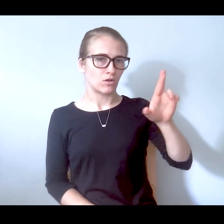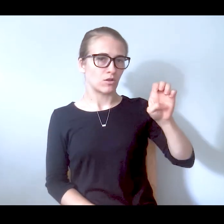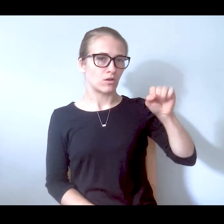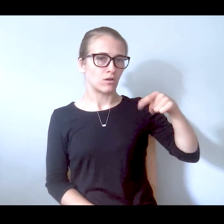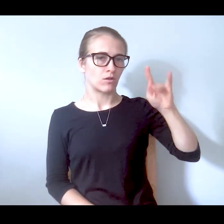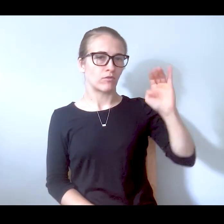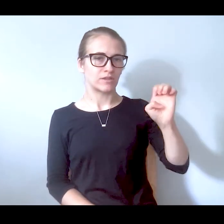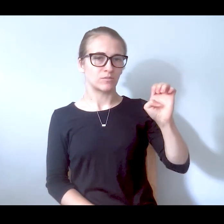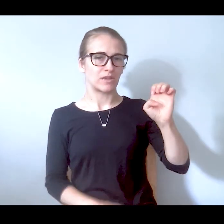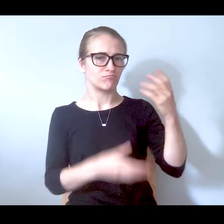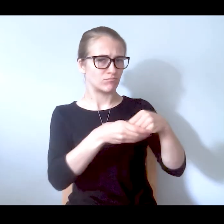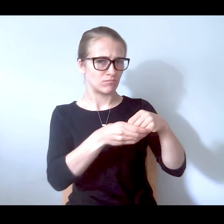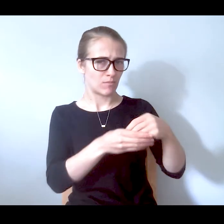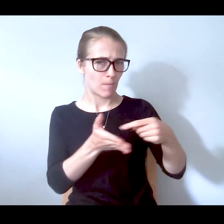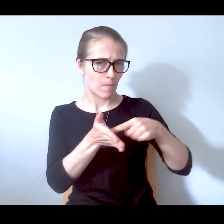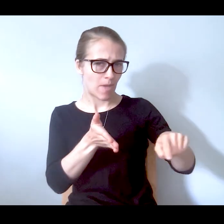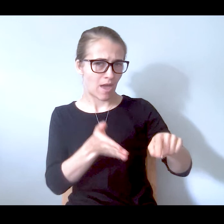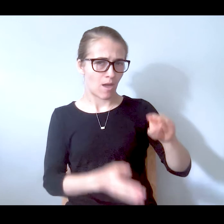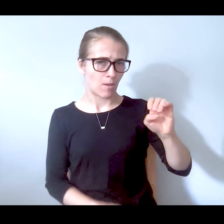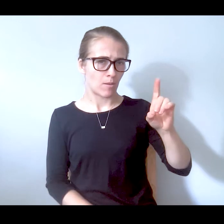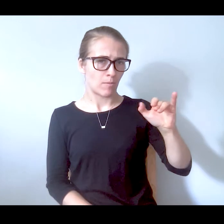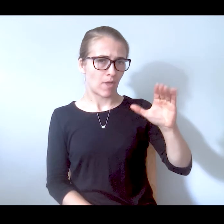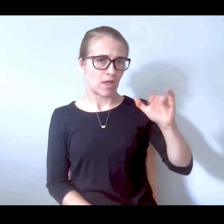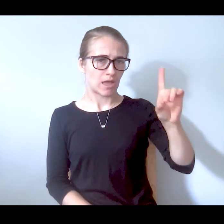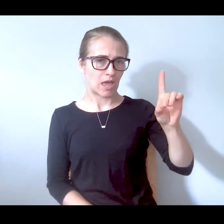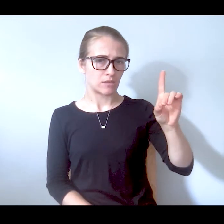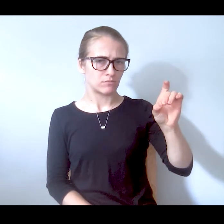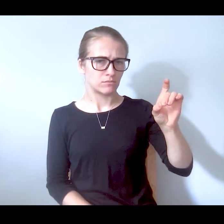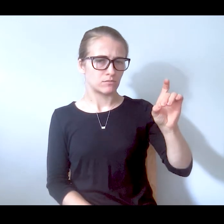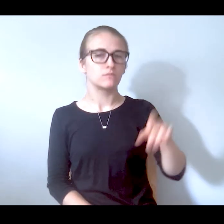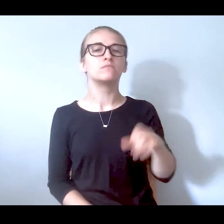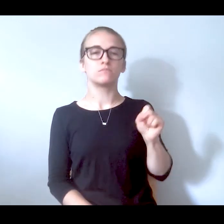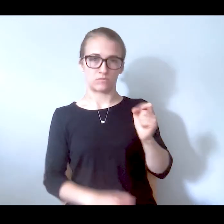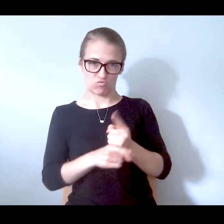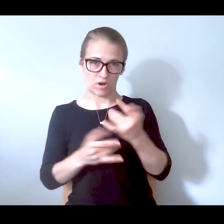currently covered by Medicaid. Right now they are covered by Medicaid